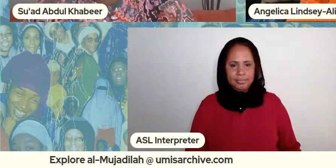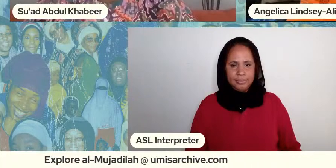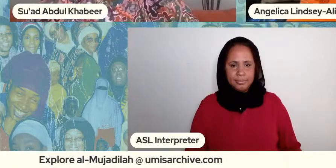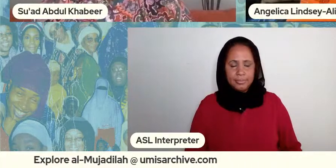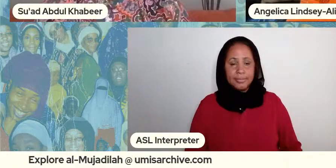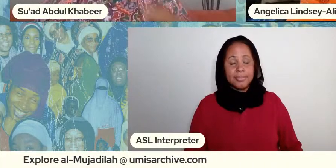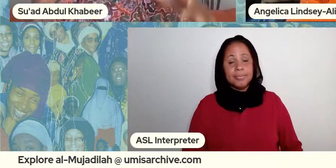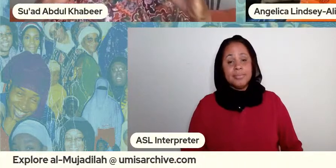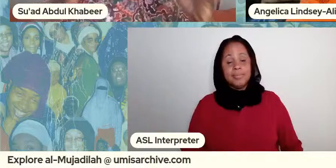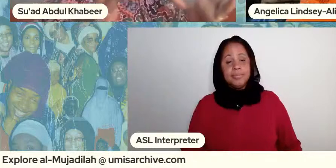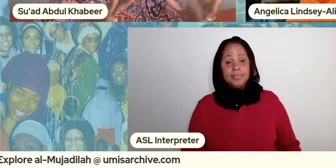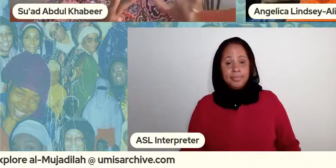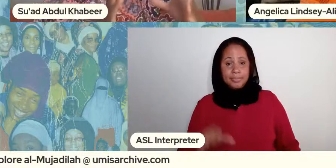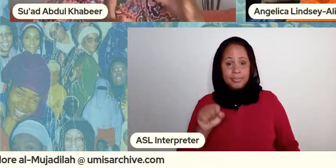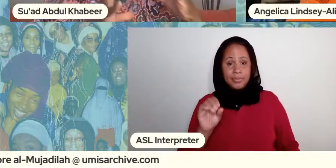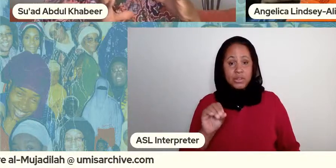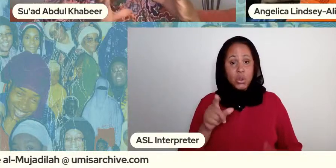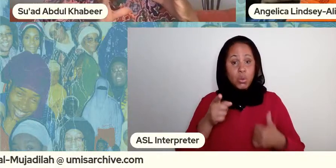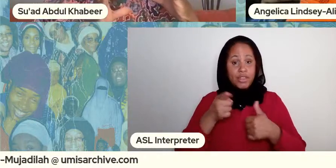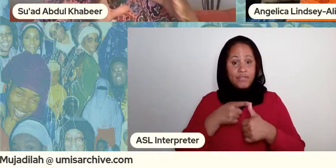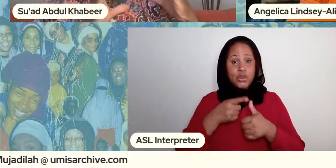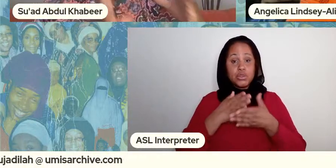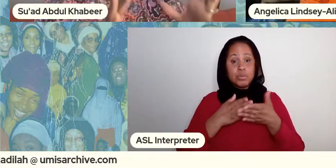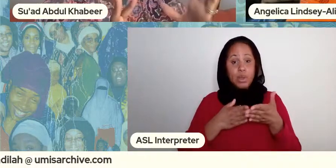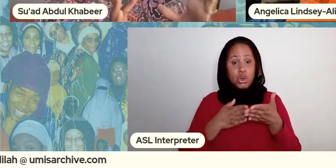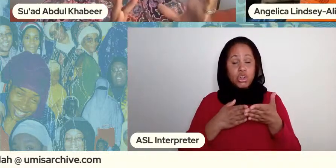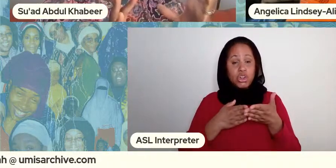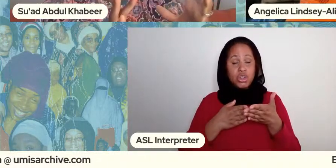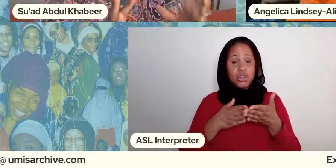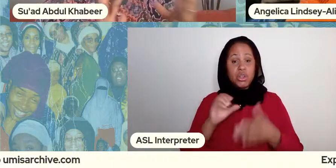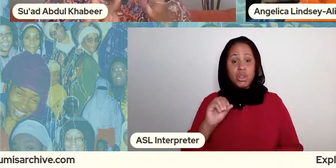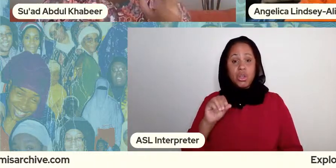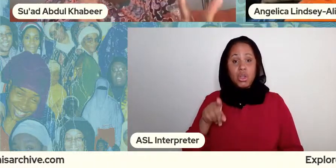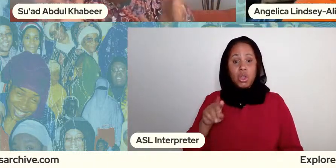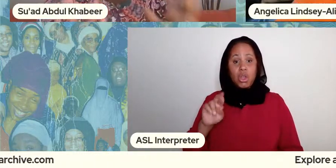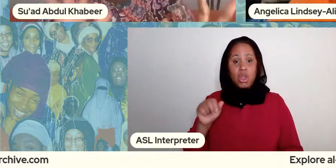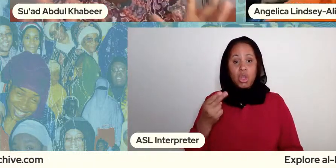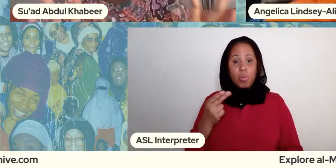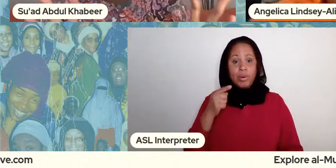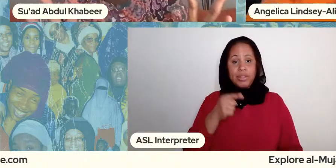so the so the first part was um oprah had an episode people who married multiple times